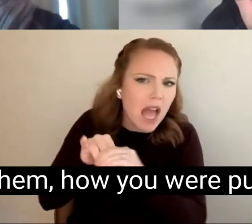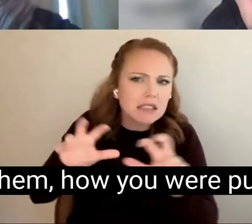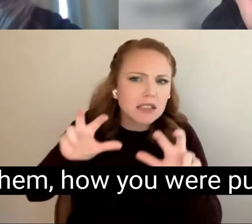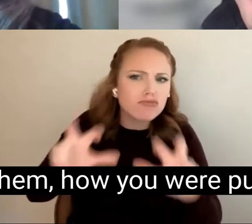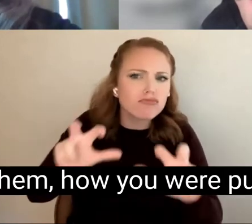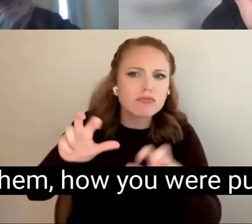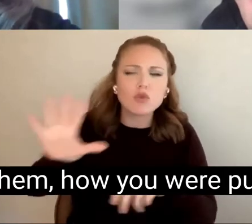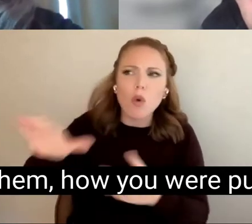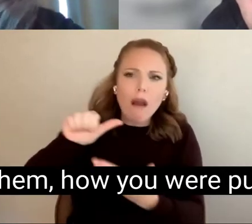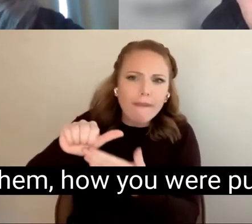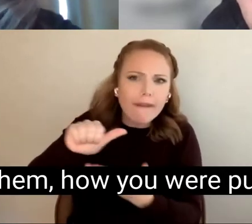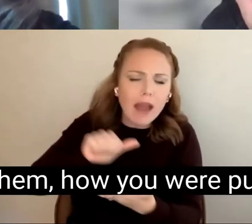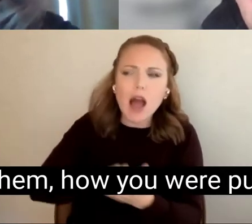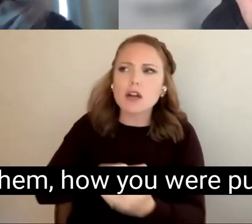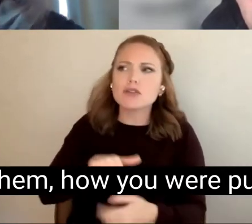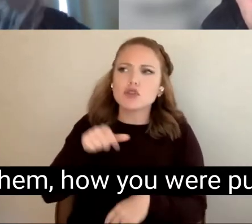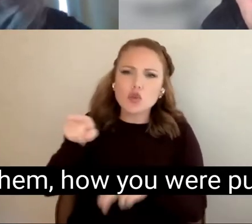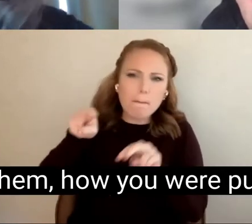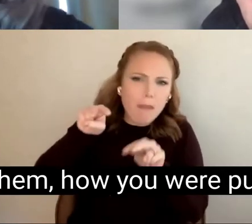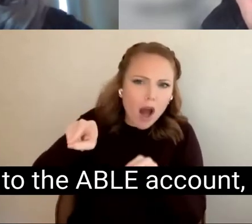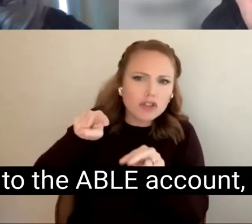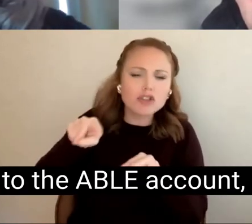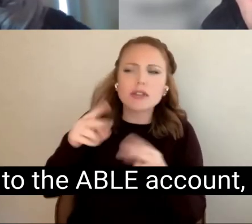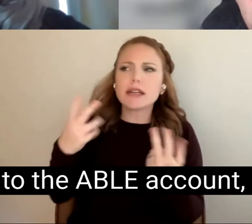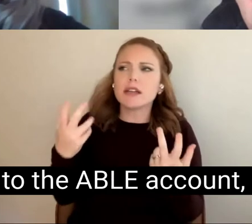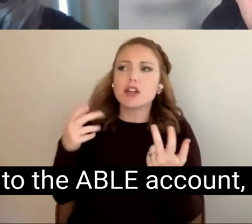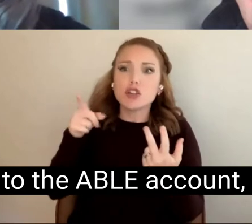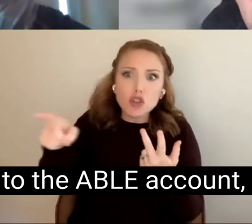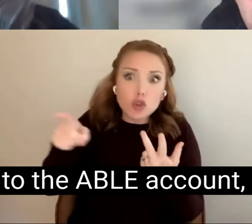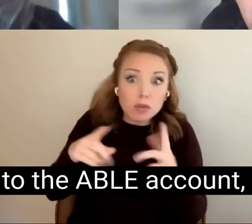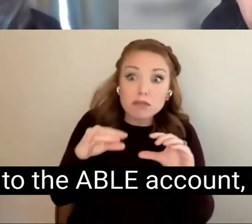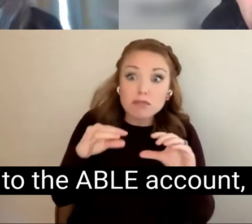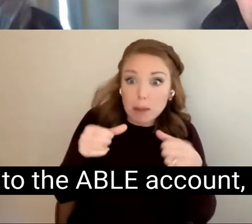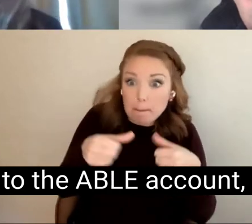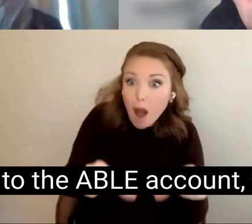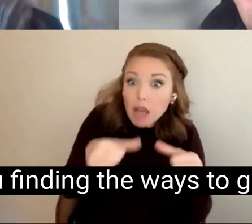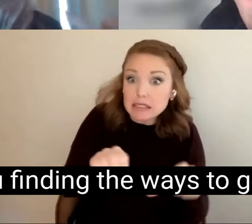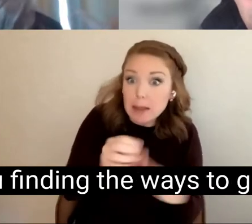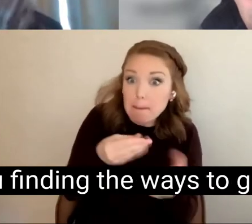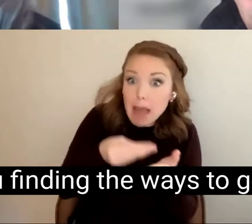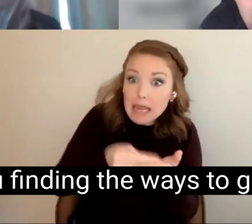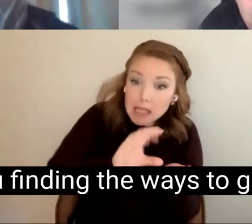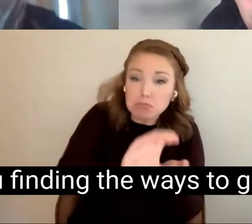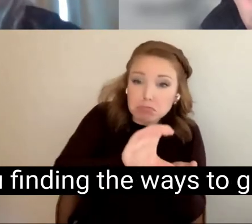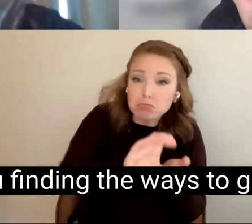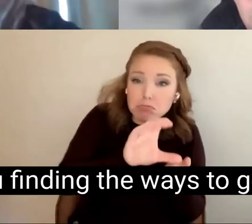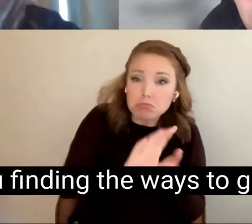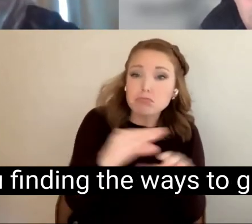Monitoring them, how you were putting funds in, they did to the ABLE account, you know, how are you finding the ways to get to move